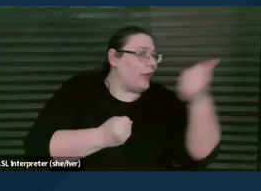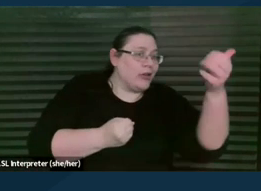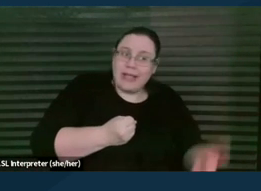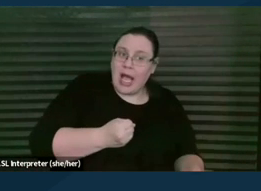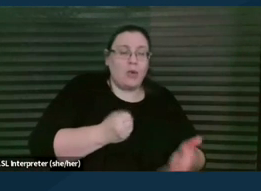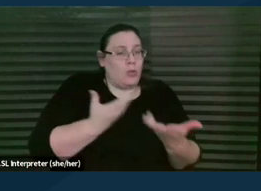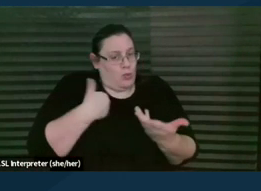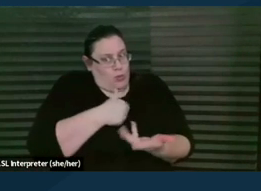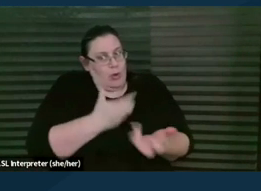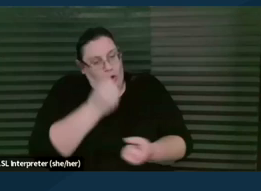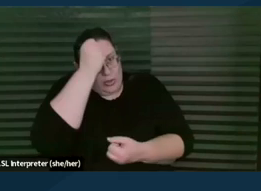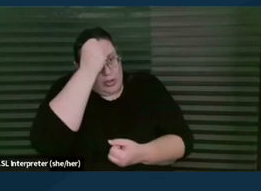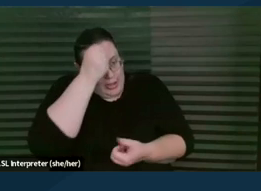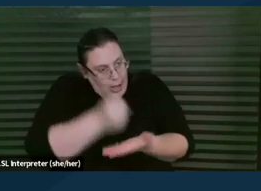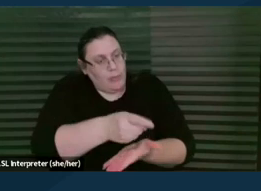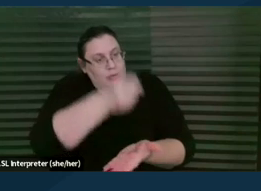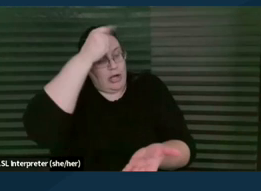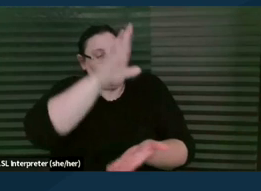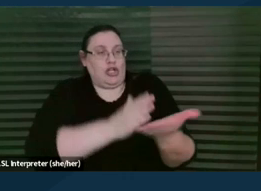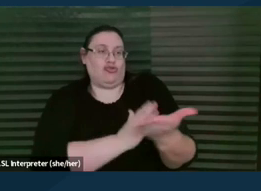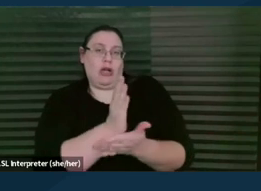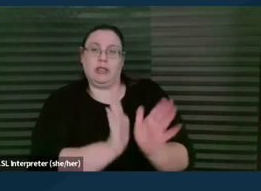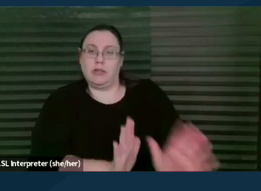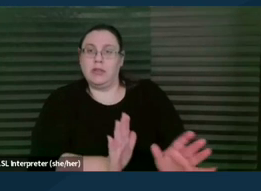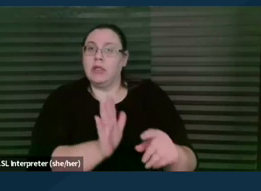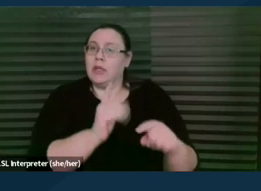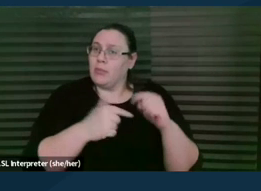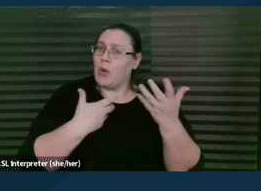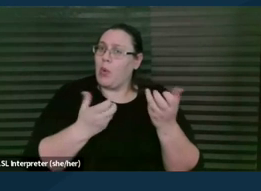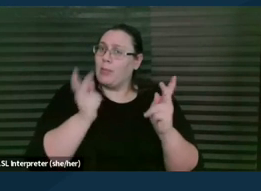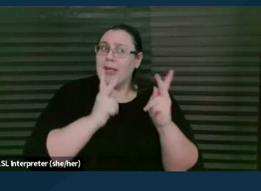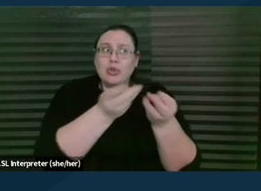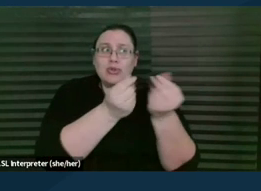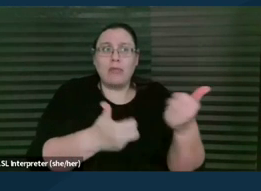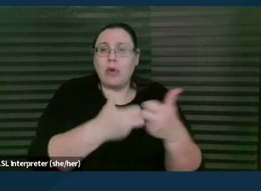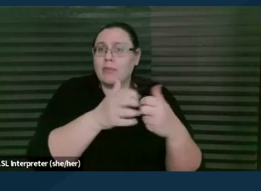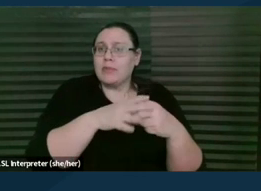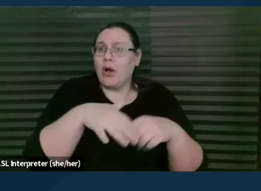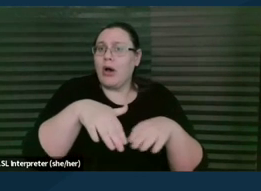But we wanna help people solve things at the local level and prevent them, if that's possible.